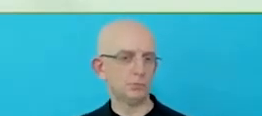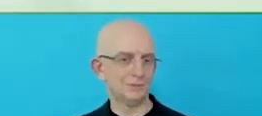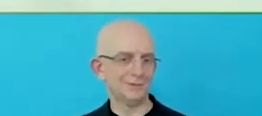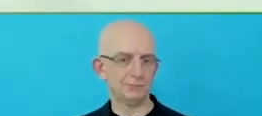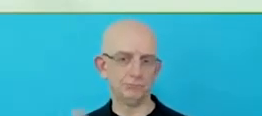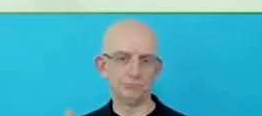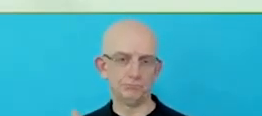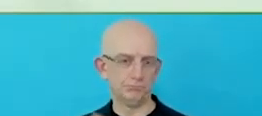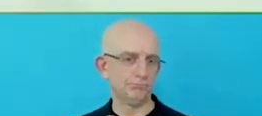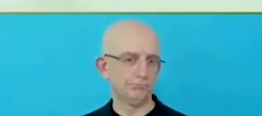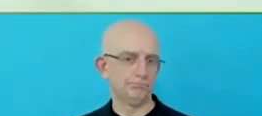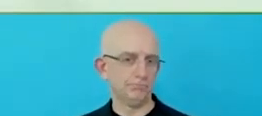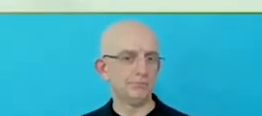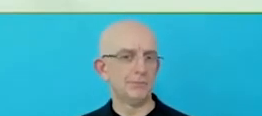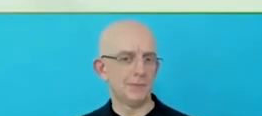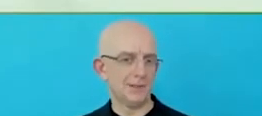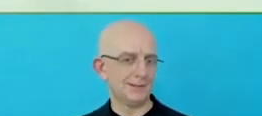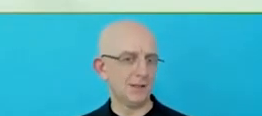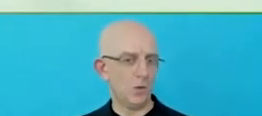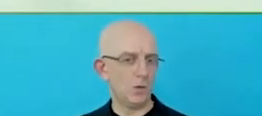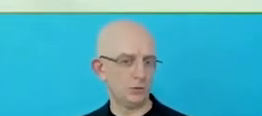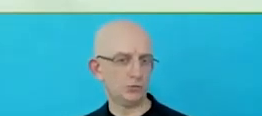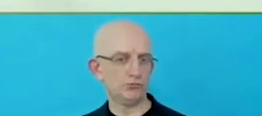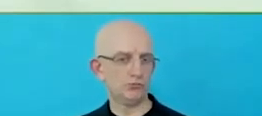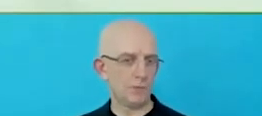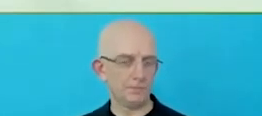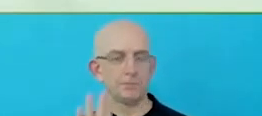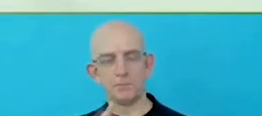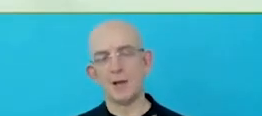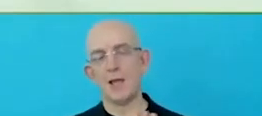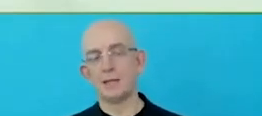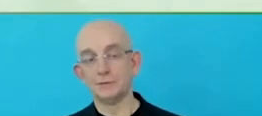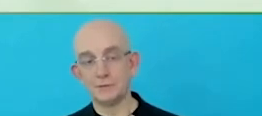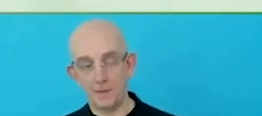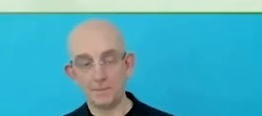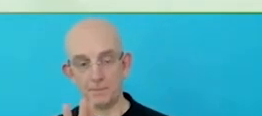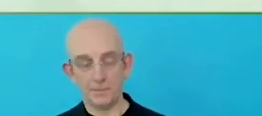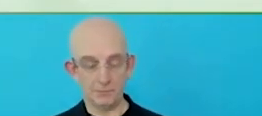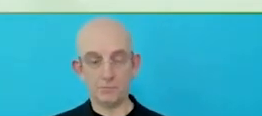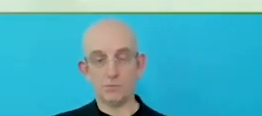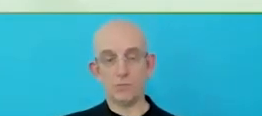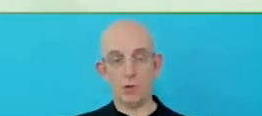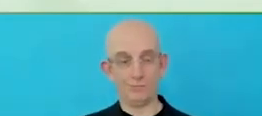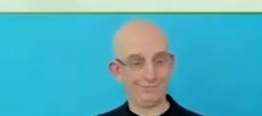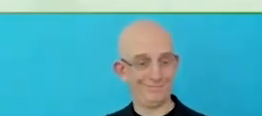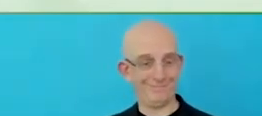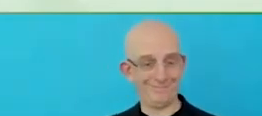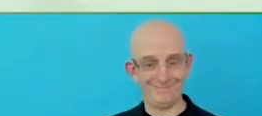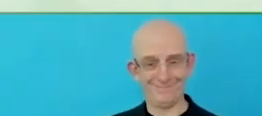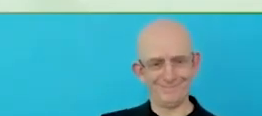incorporating resources and tools for them to, you know, have an